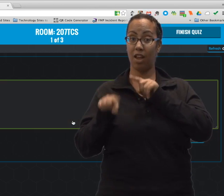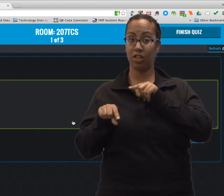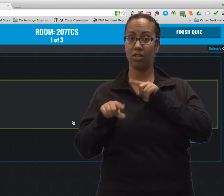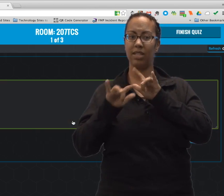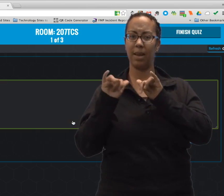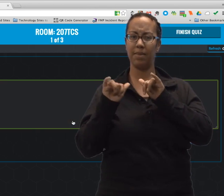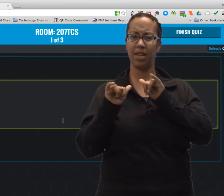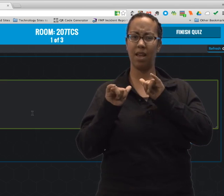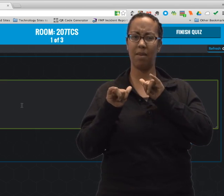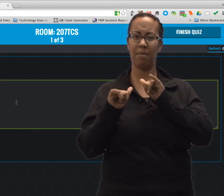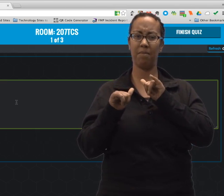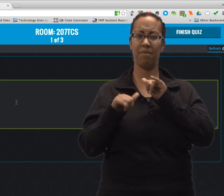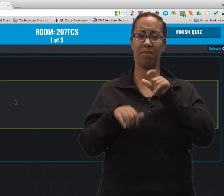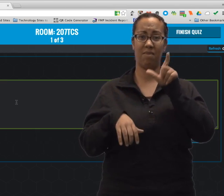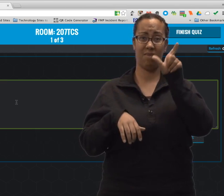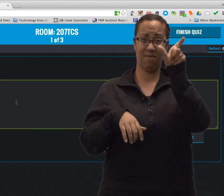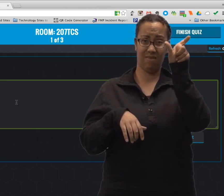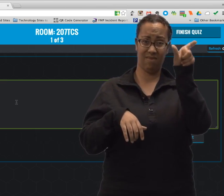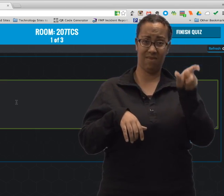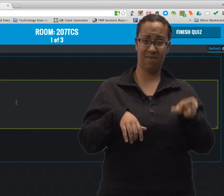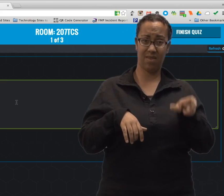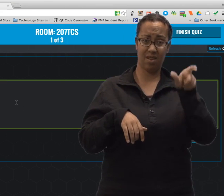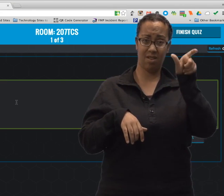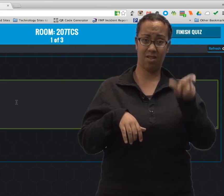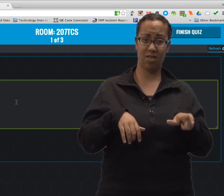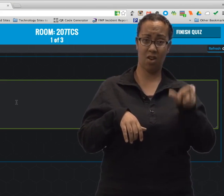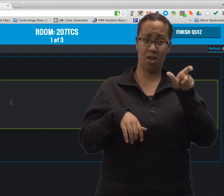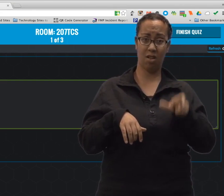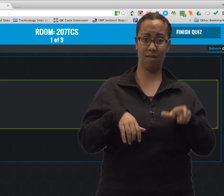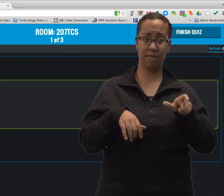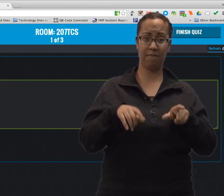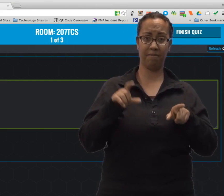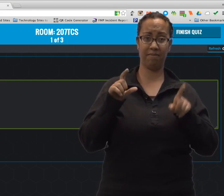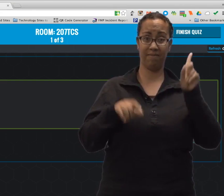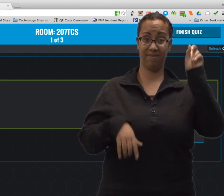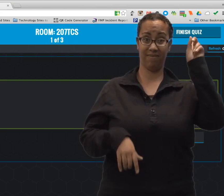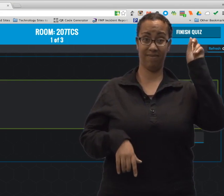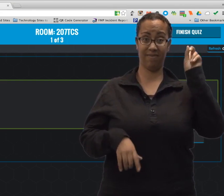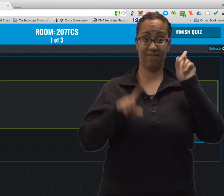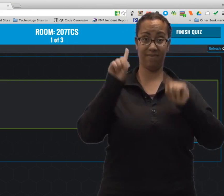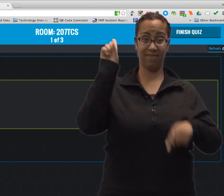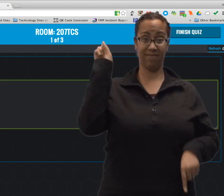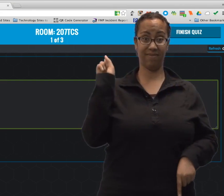Notice, as they type an answer, they can also see the other questions